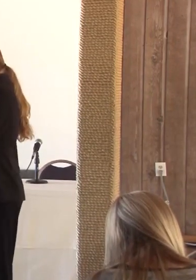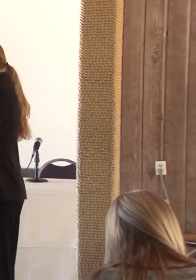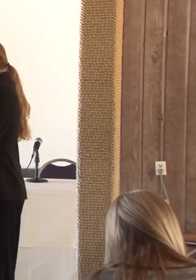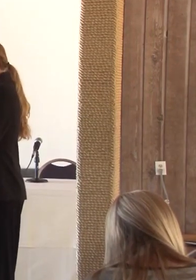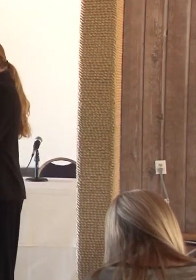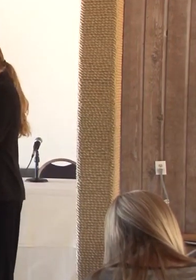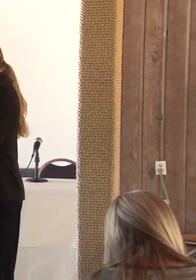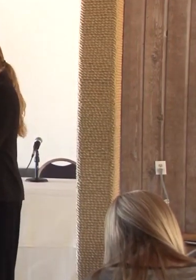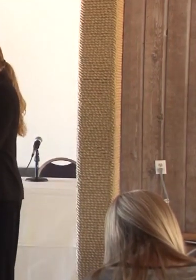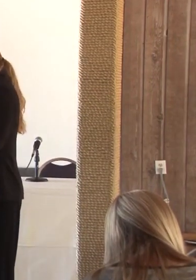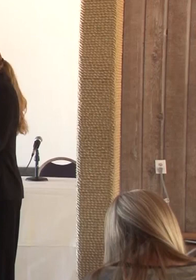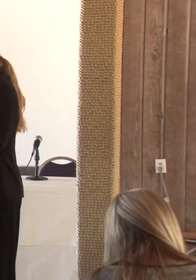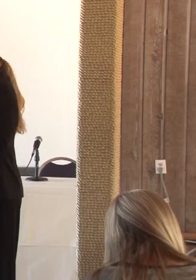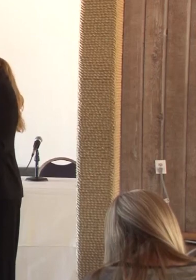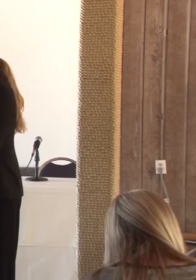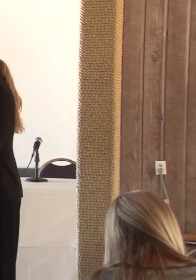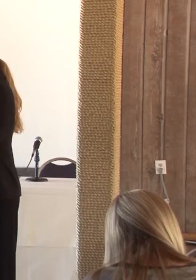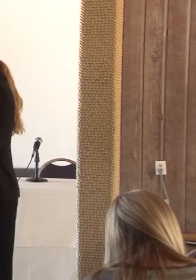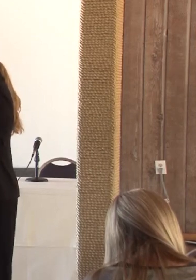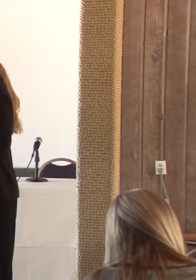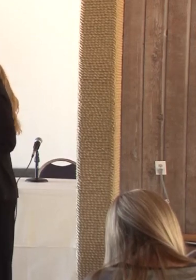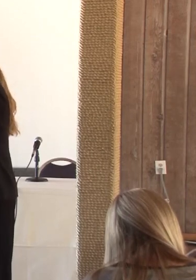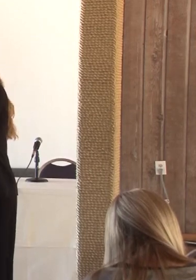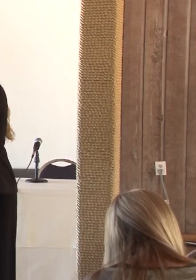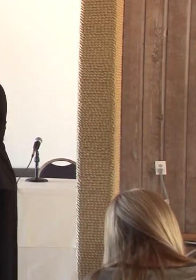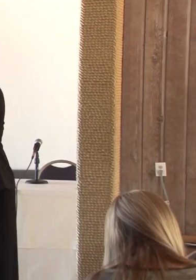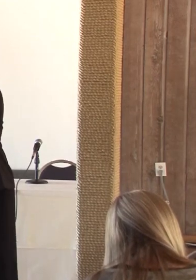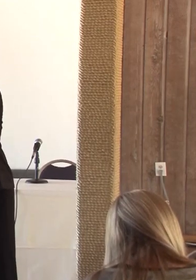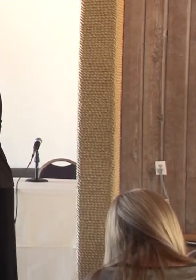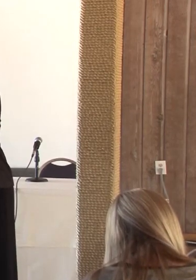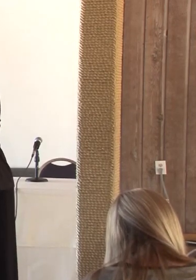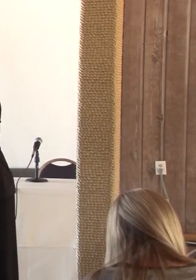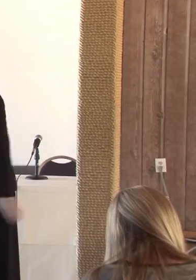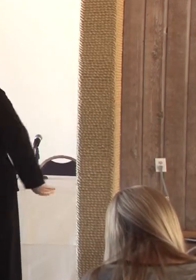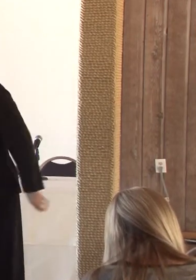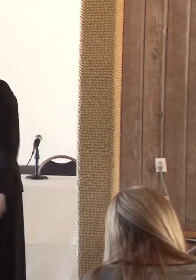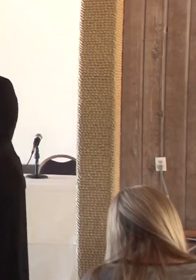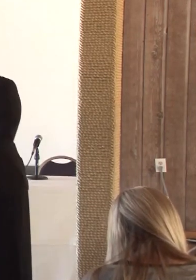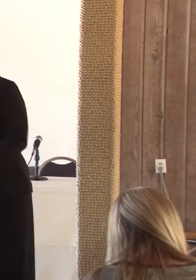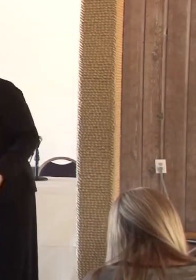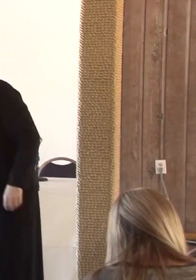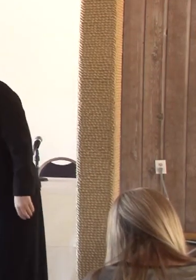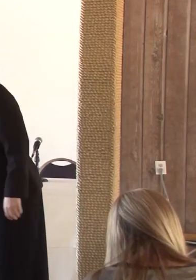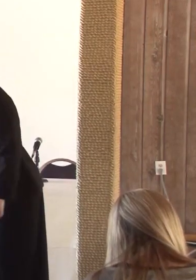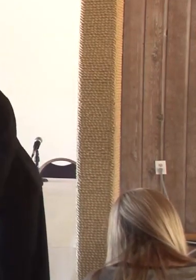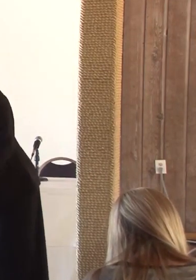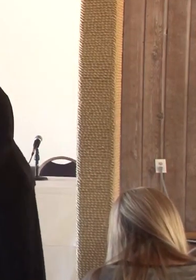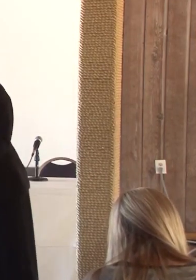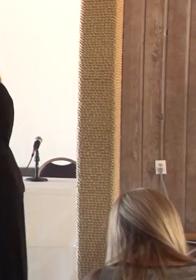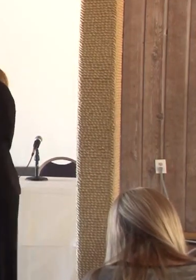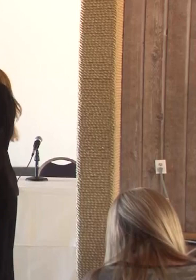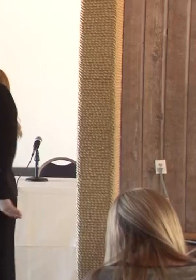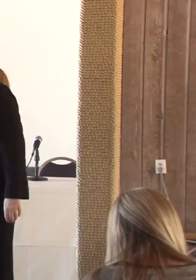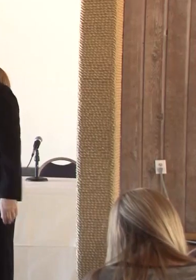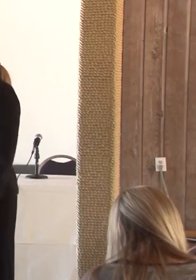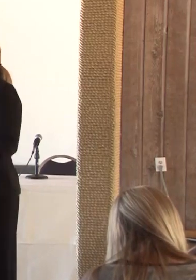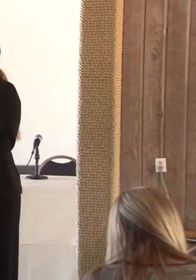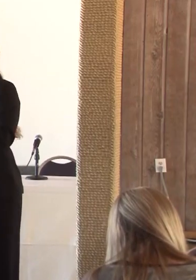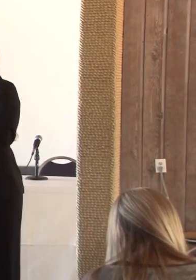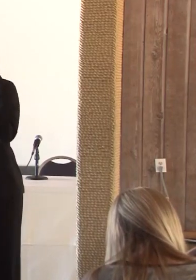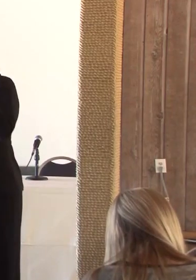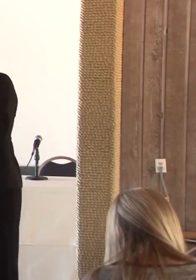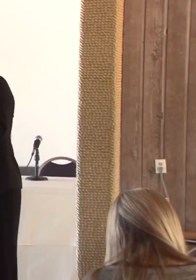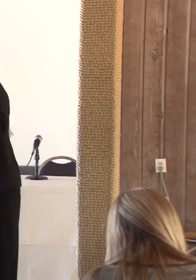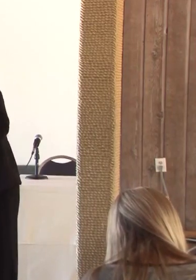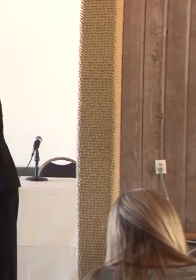in life. And so I want to welcome Mary here. We'll help her get started